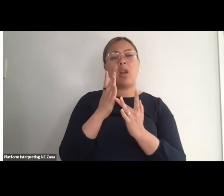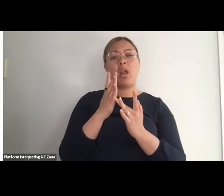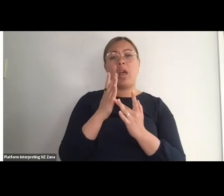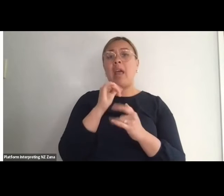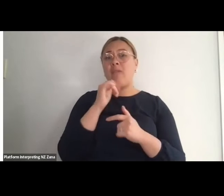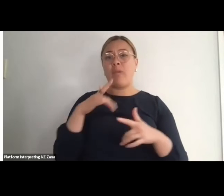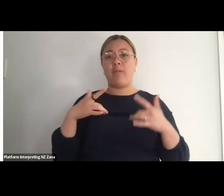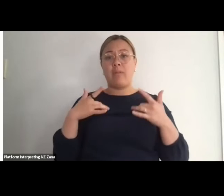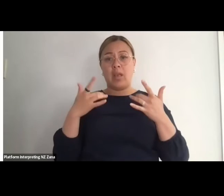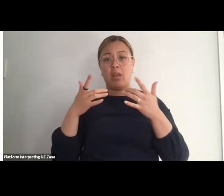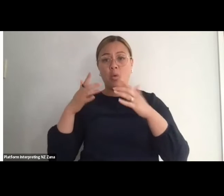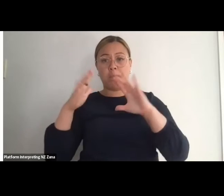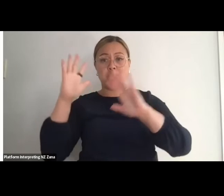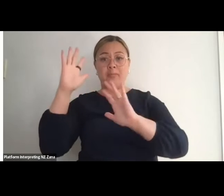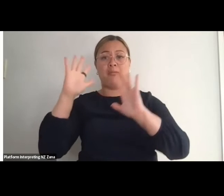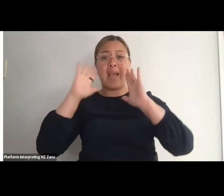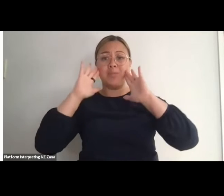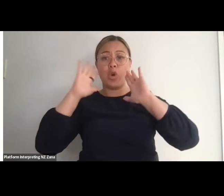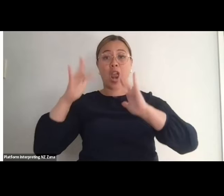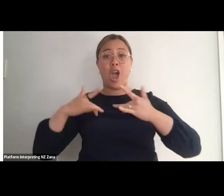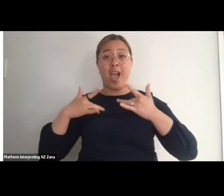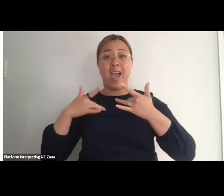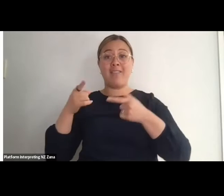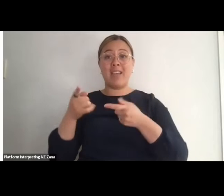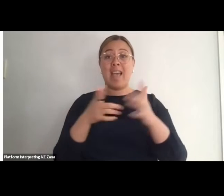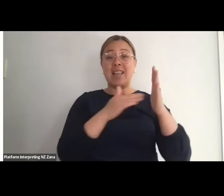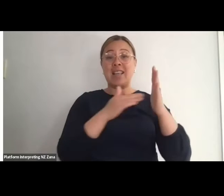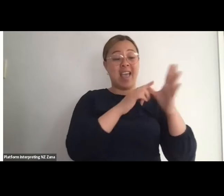Xan will be managing the chat on Facebook live so same thing, if you have any questions pop it in the chat.